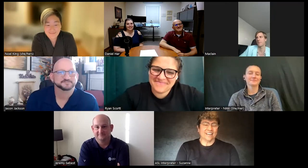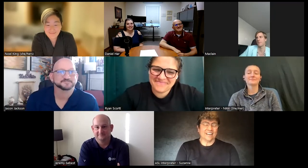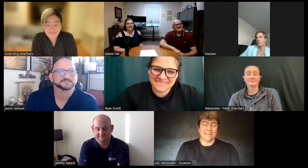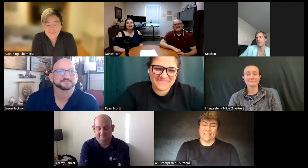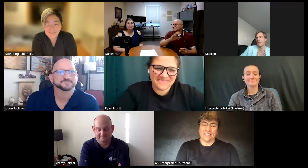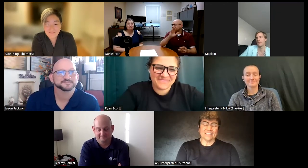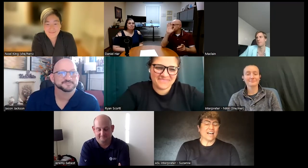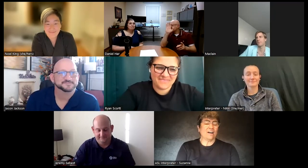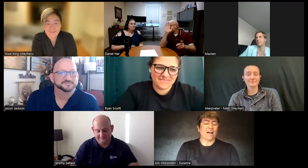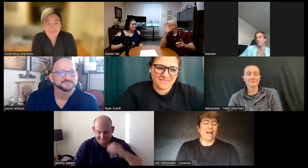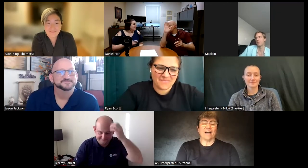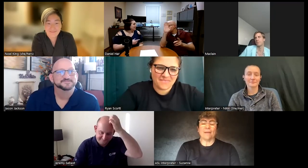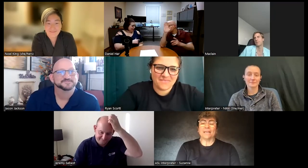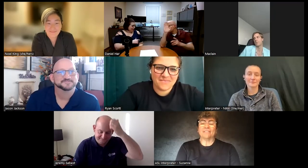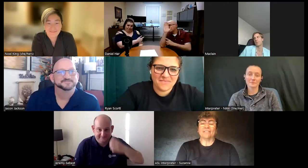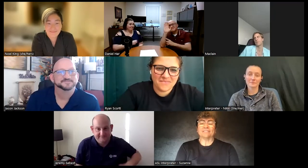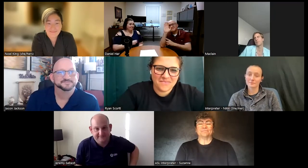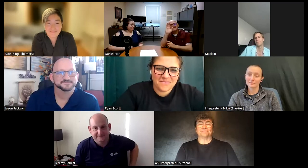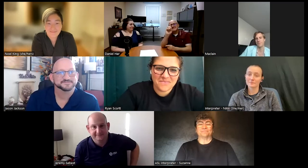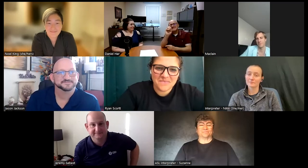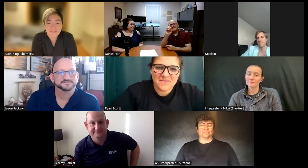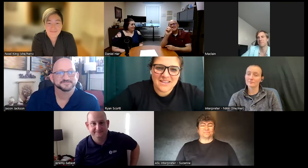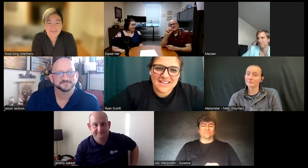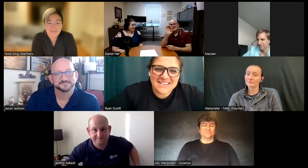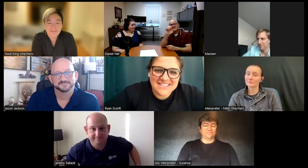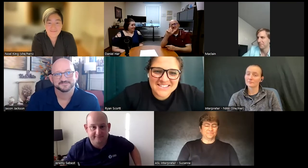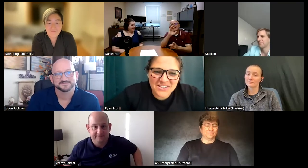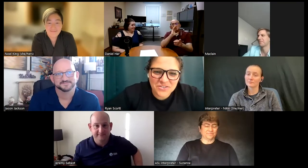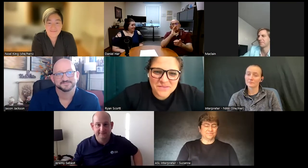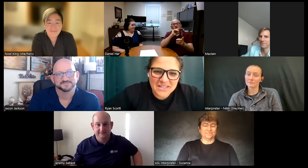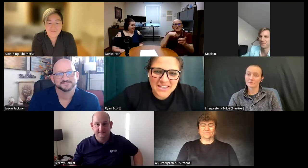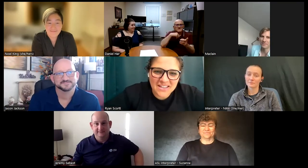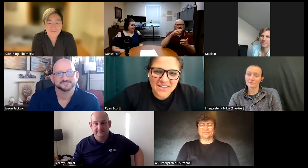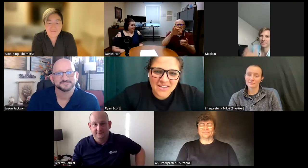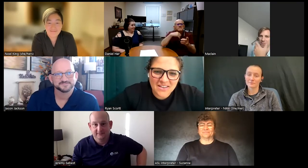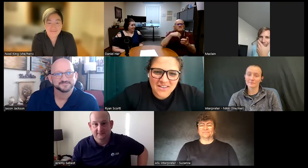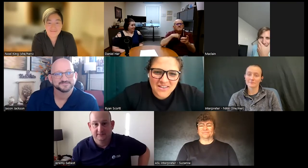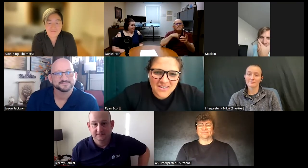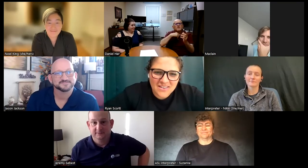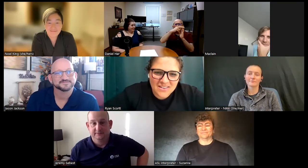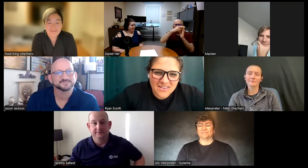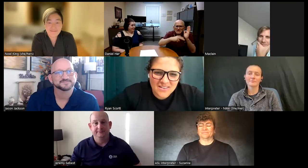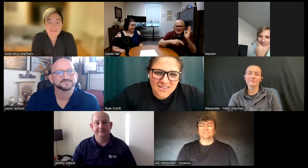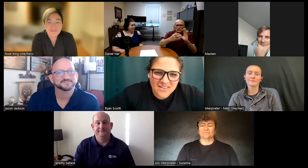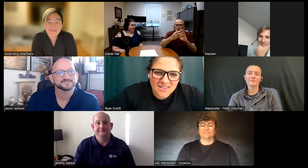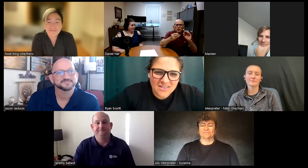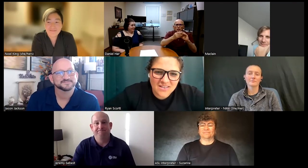uh and that's how I have a happy life this is Daniel speaking